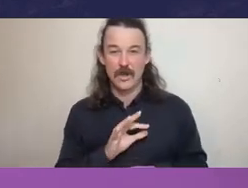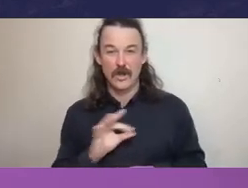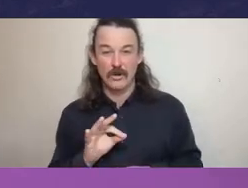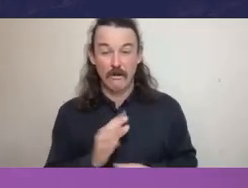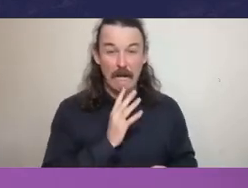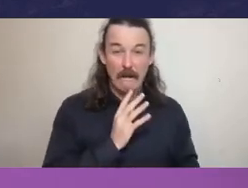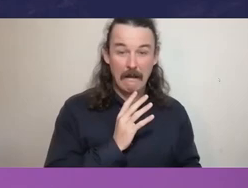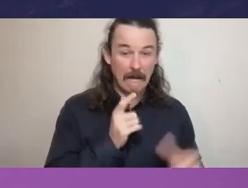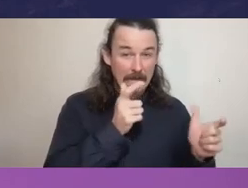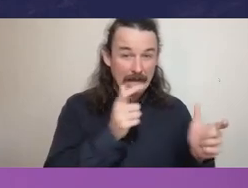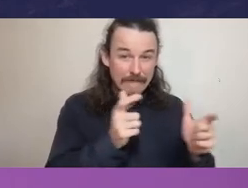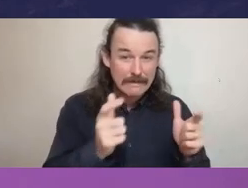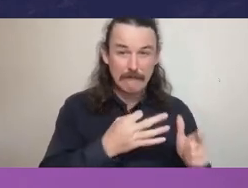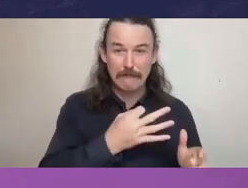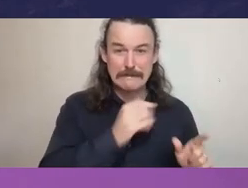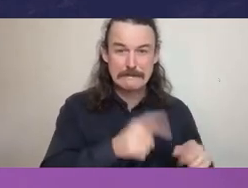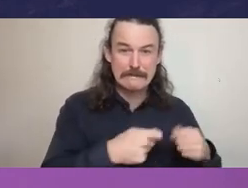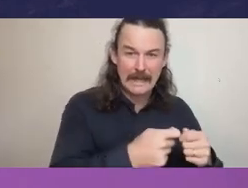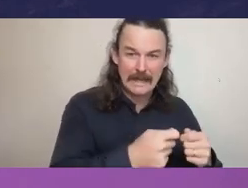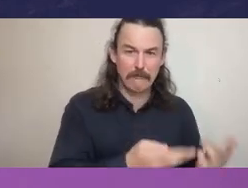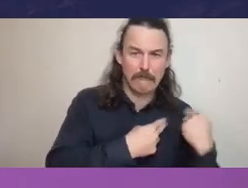It's not it doesn't sit, the responsibility for it doesn't